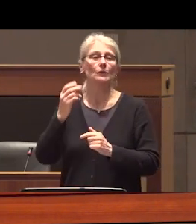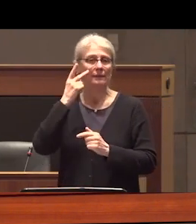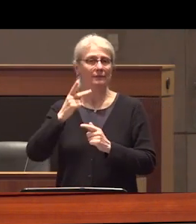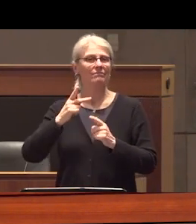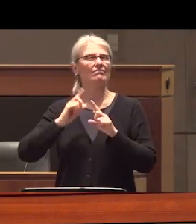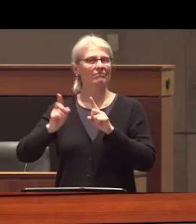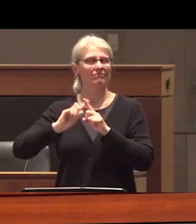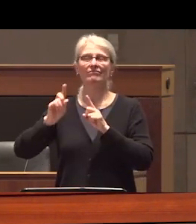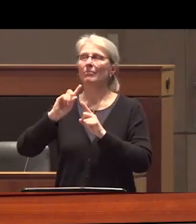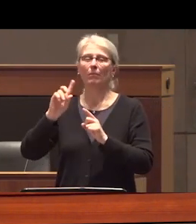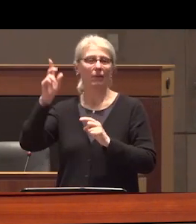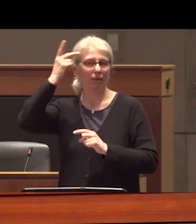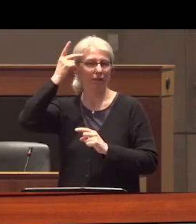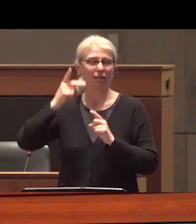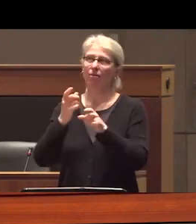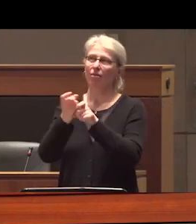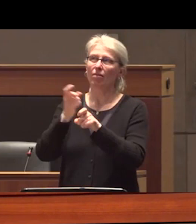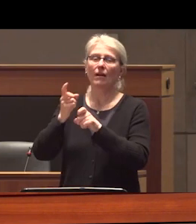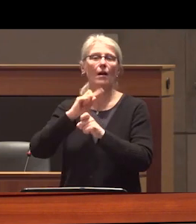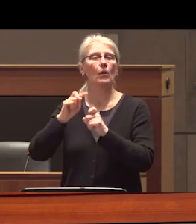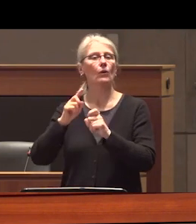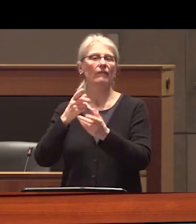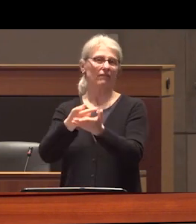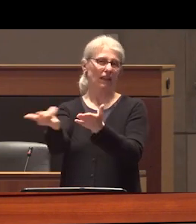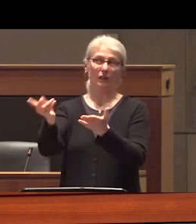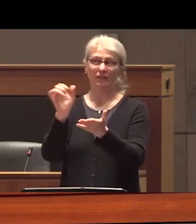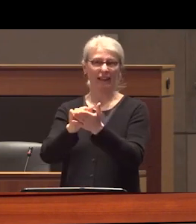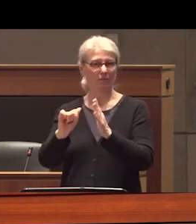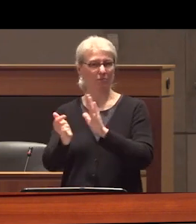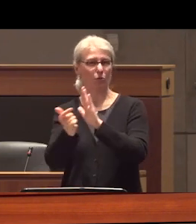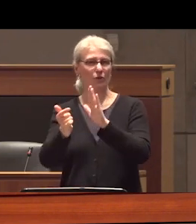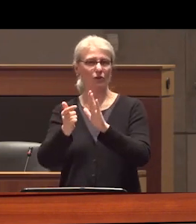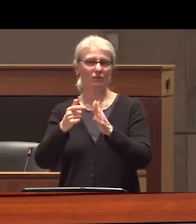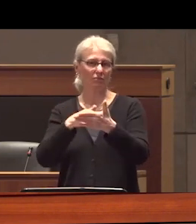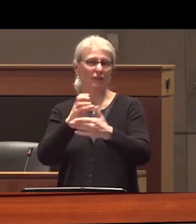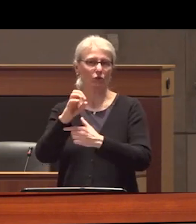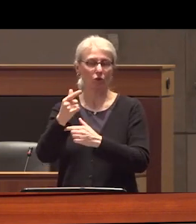failure failure of prohibition to Garner votes the third argument that ended Prohibition in BC